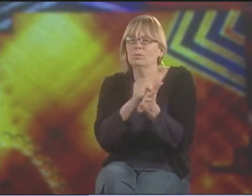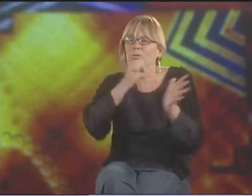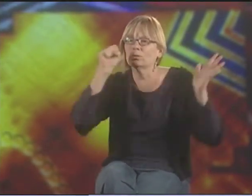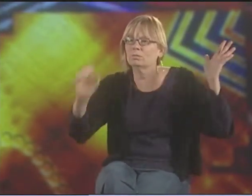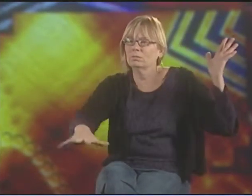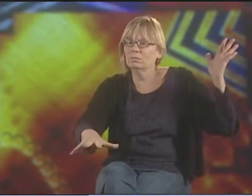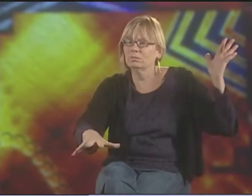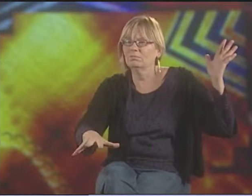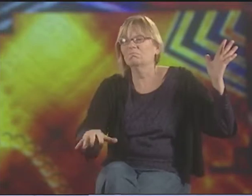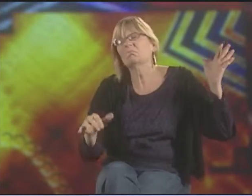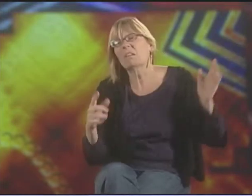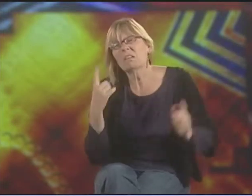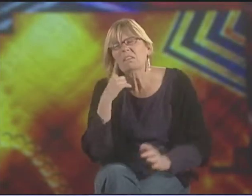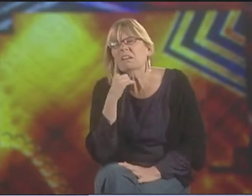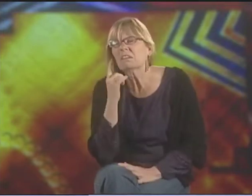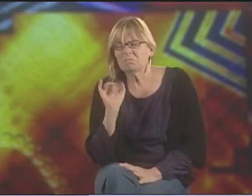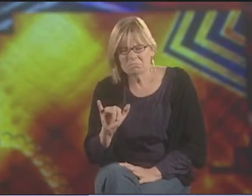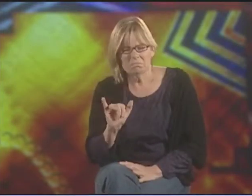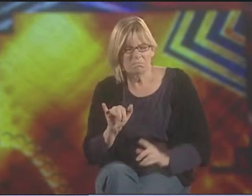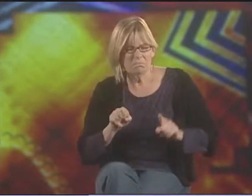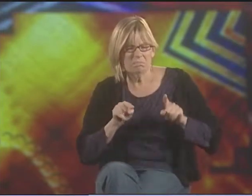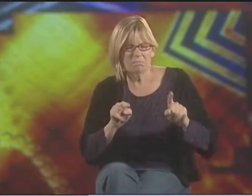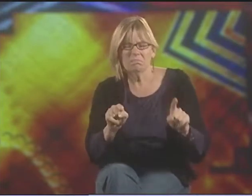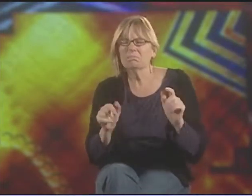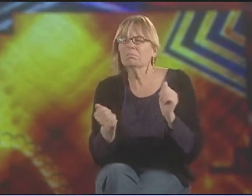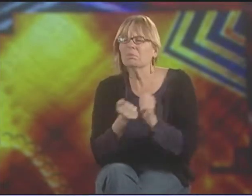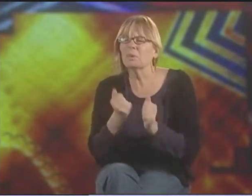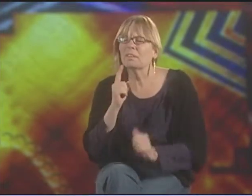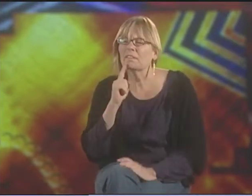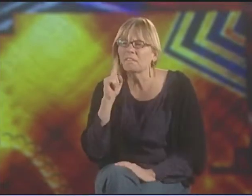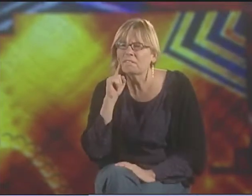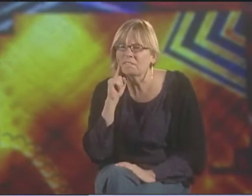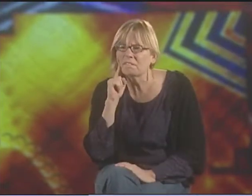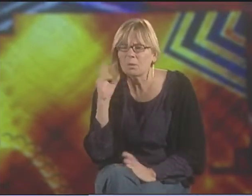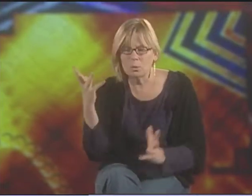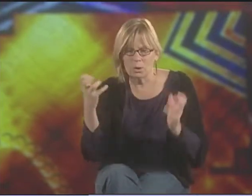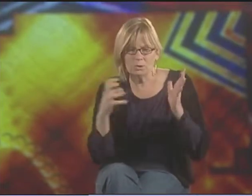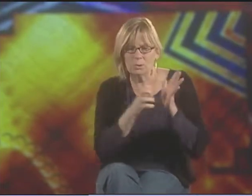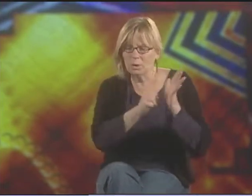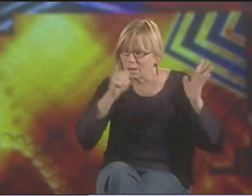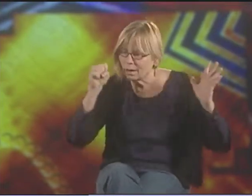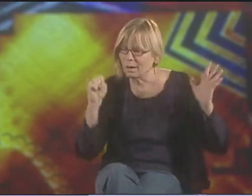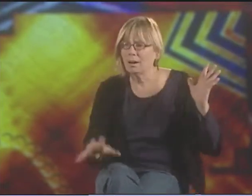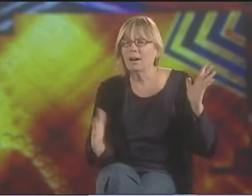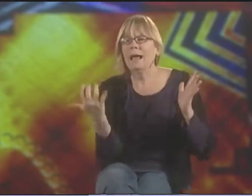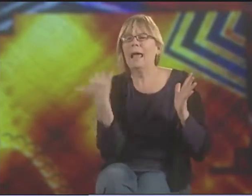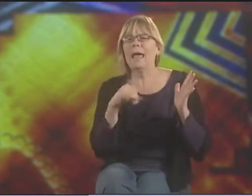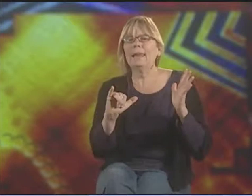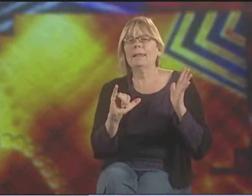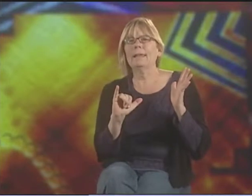TO SHOW THAT THEY DON'T WANT TO JETTISON THOSE. THEY WANT TO SHOW WHO THEY ARE. AND WITH DEAF PEOPLE, IT'S THE SAME KIND OF THING.